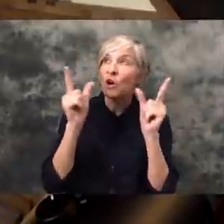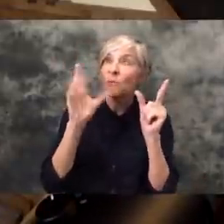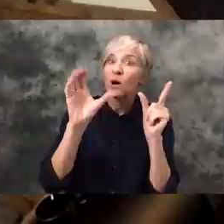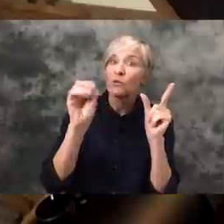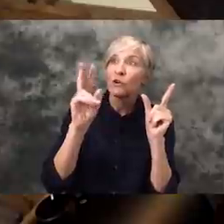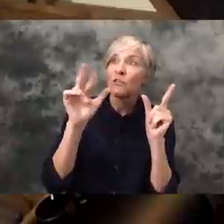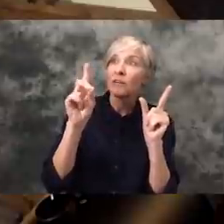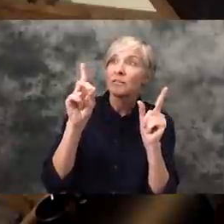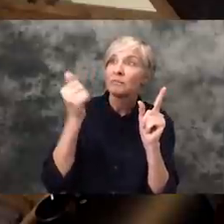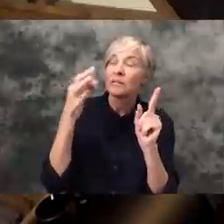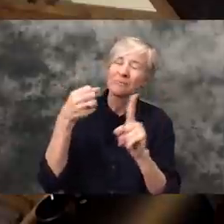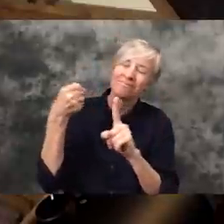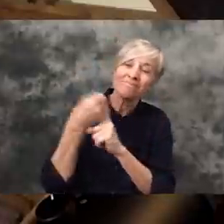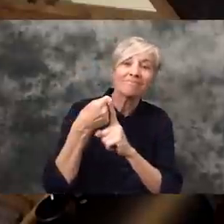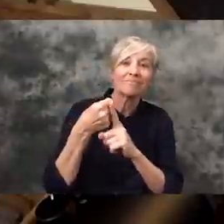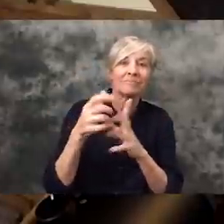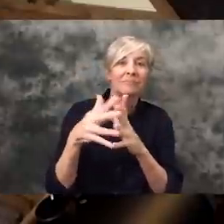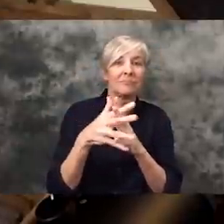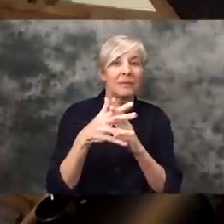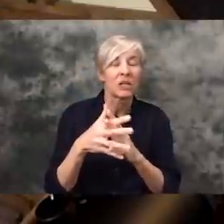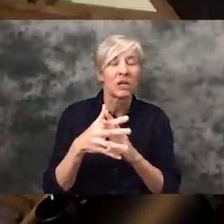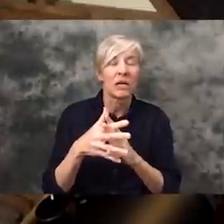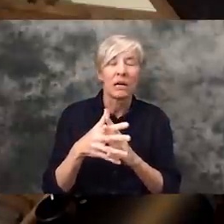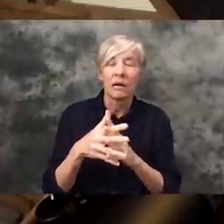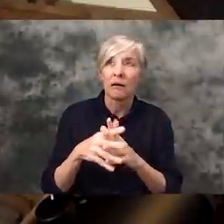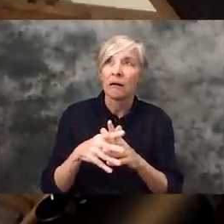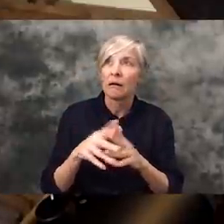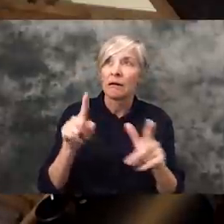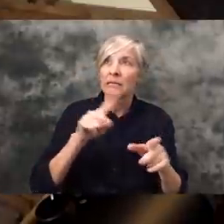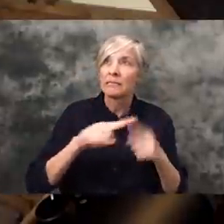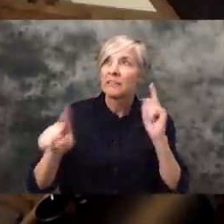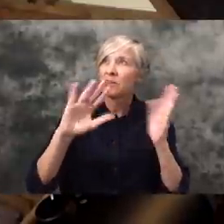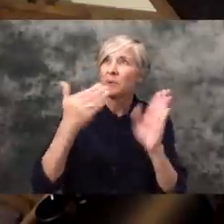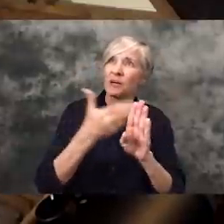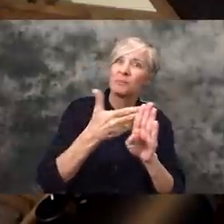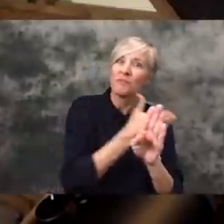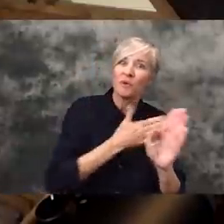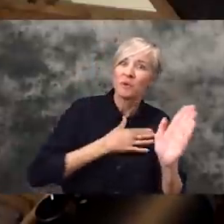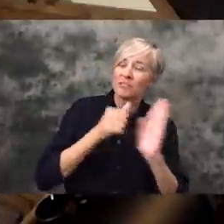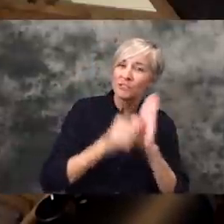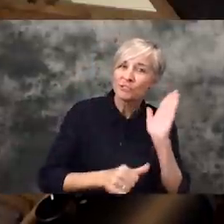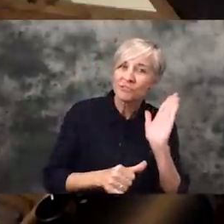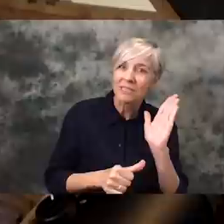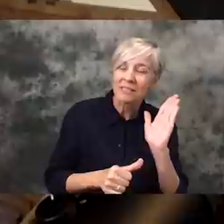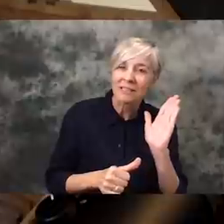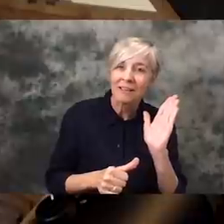had hit America in a very strong and different way than I had before and so